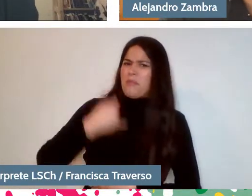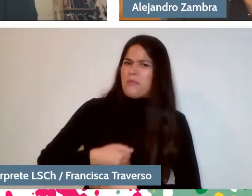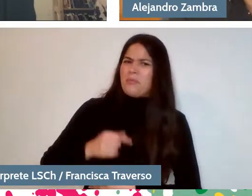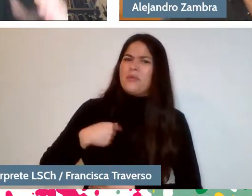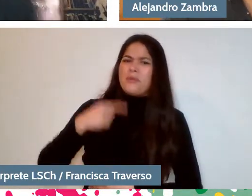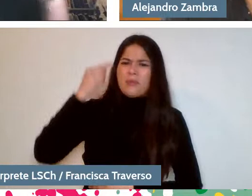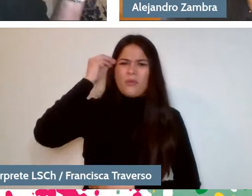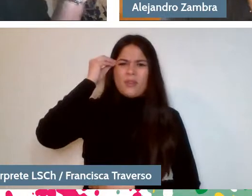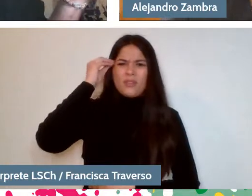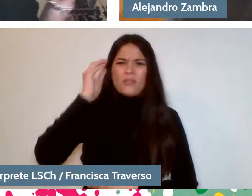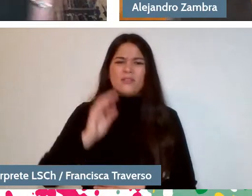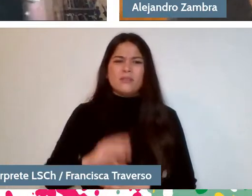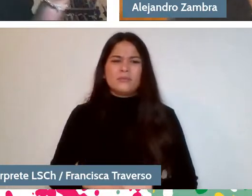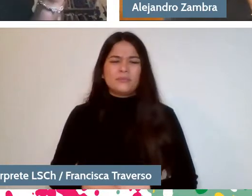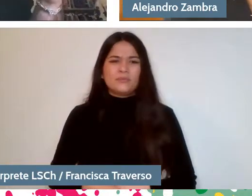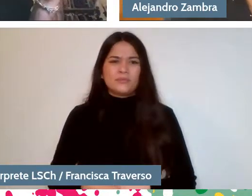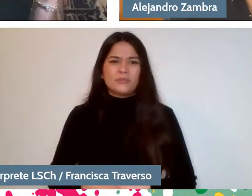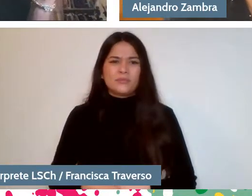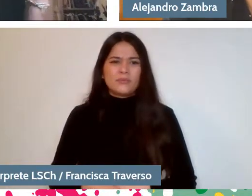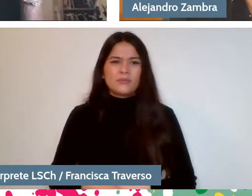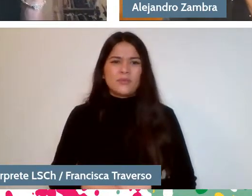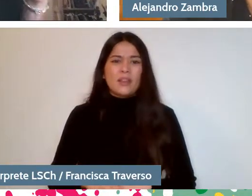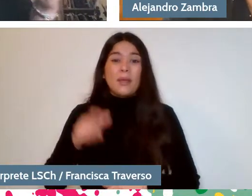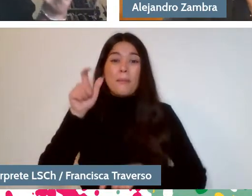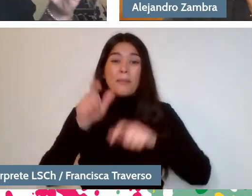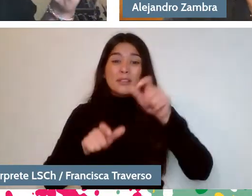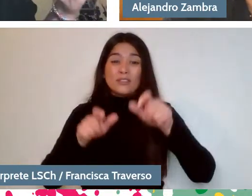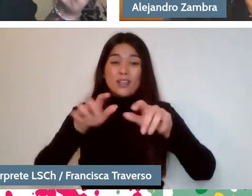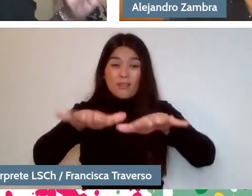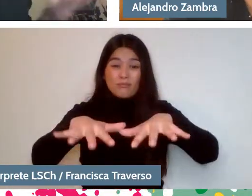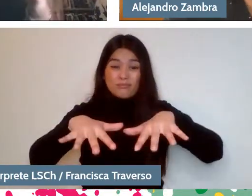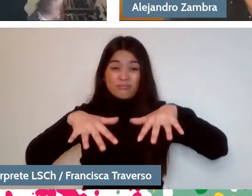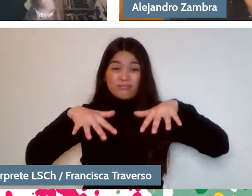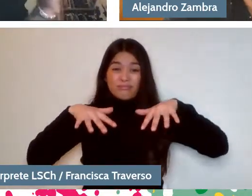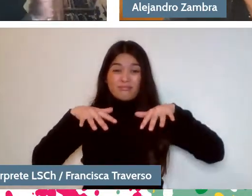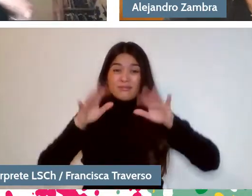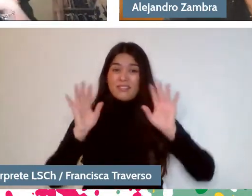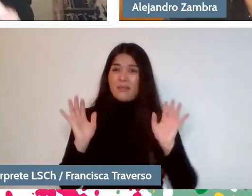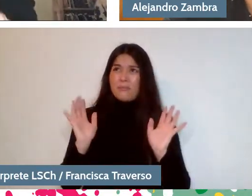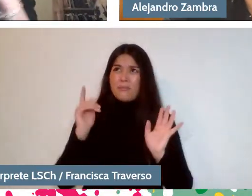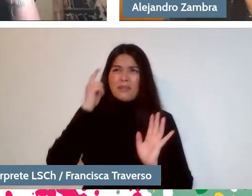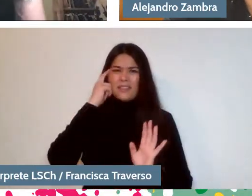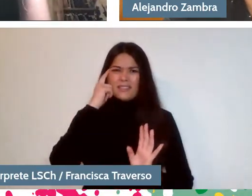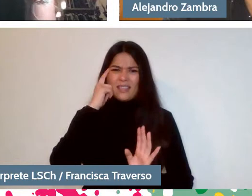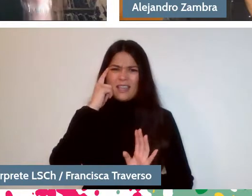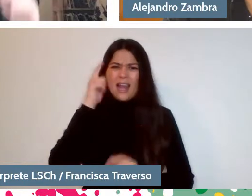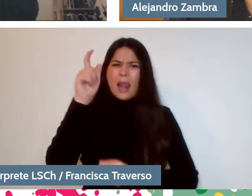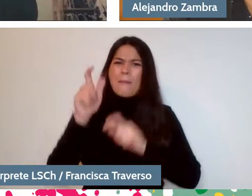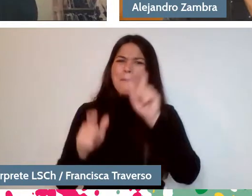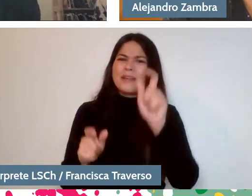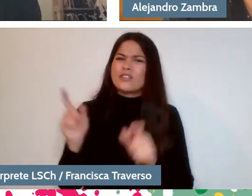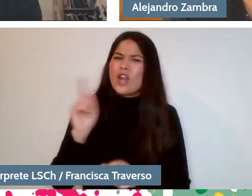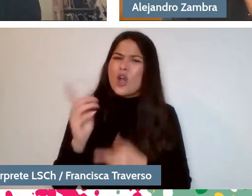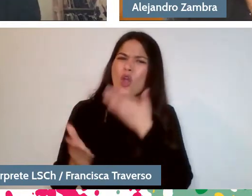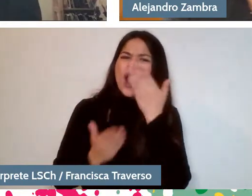Different to all the people who watch musicals and think: "This could never happen, people don't sing at home." That will be the true copy of the... -Of course.